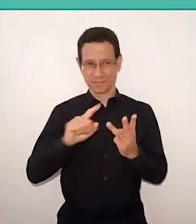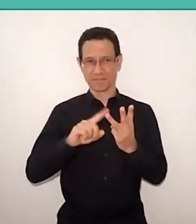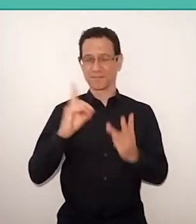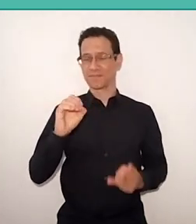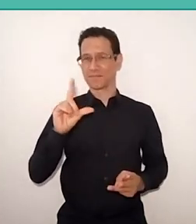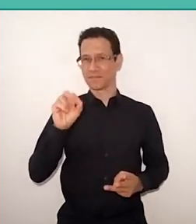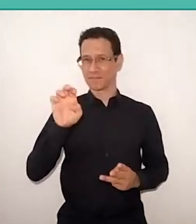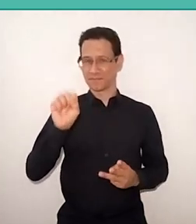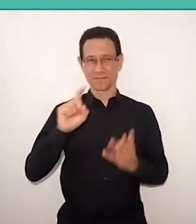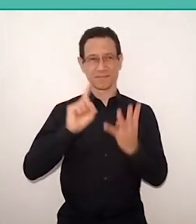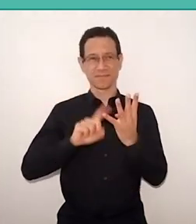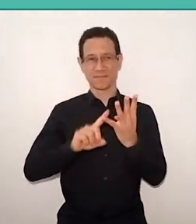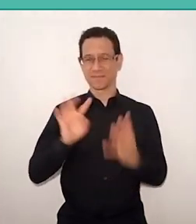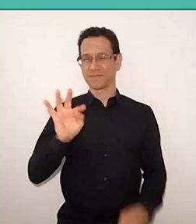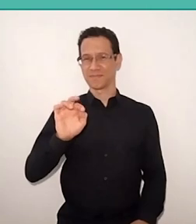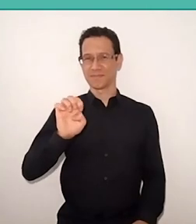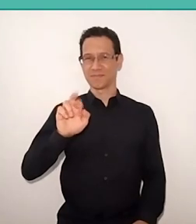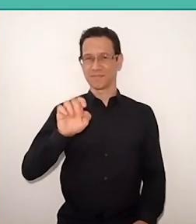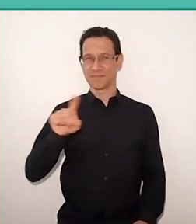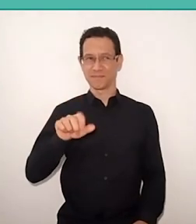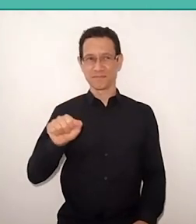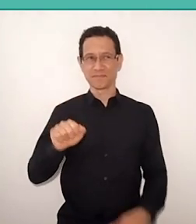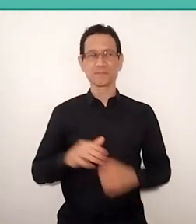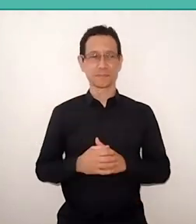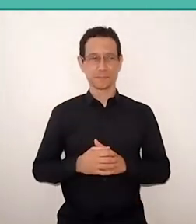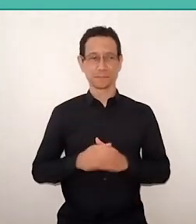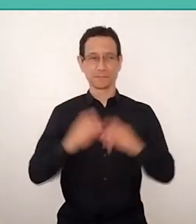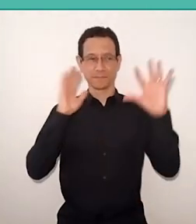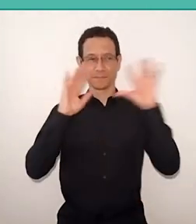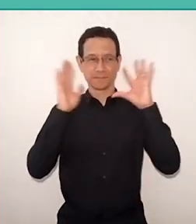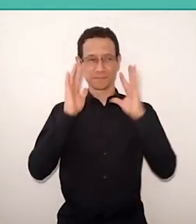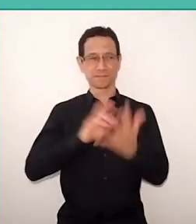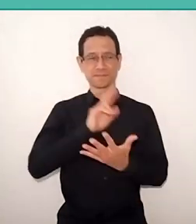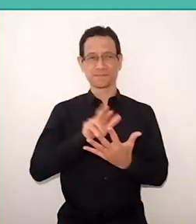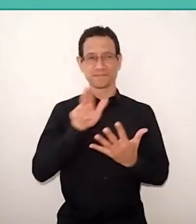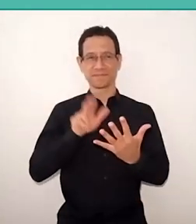I kept thinking about the various marks that this seminar has.